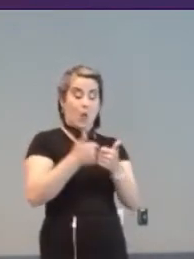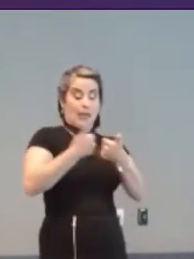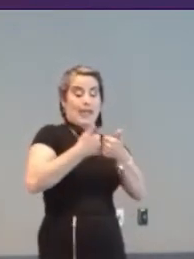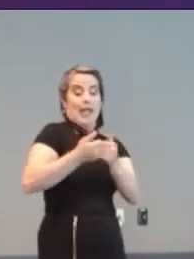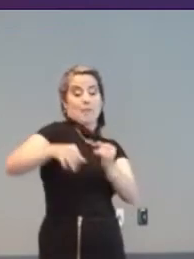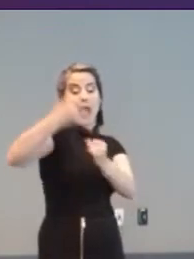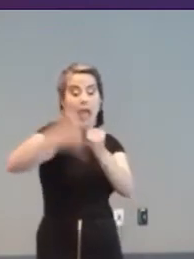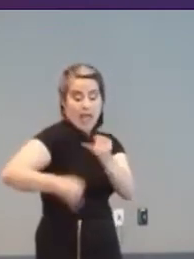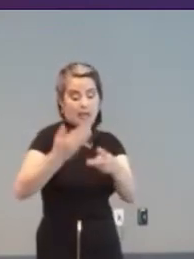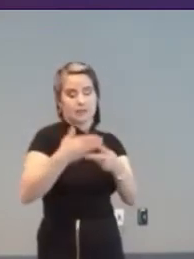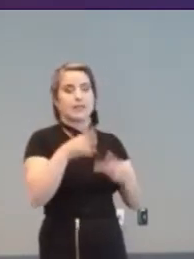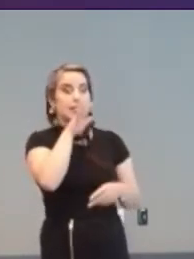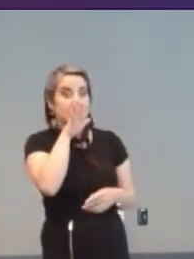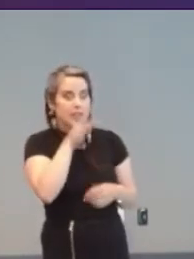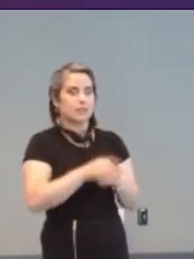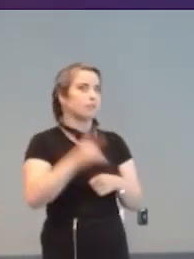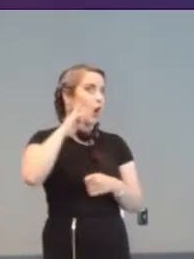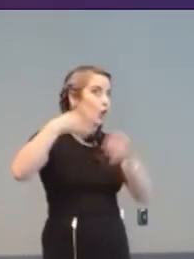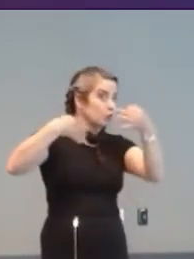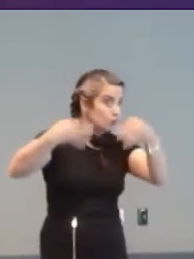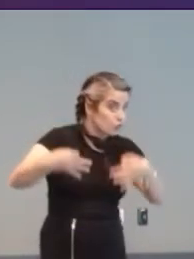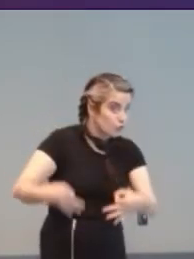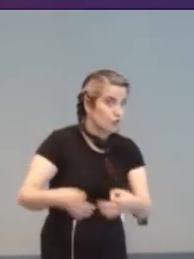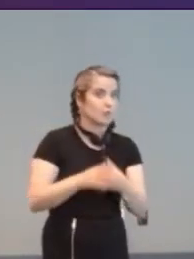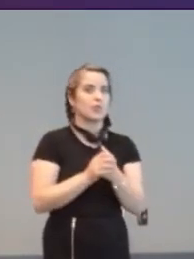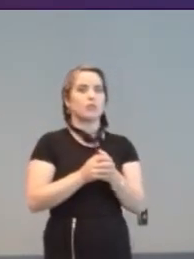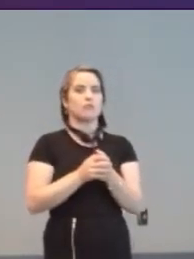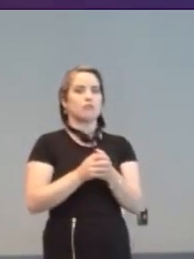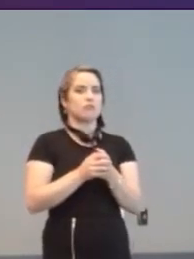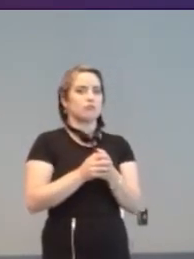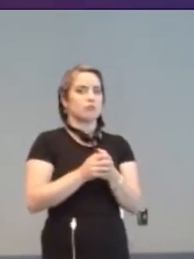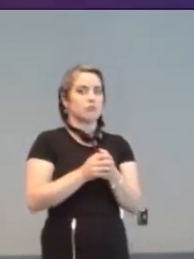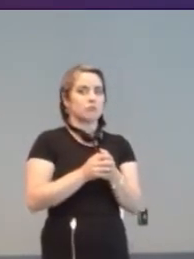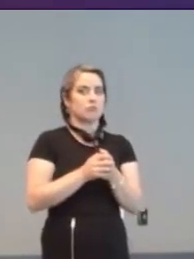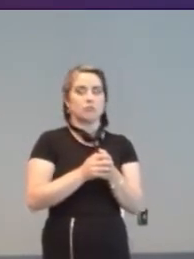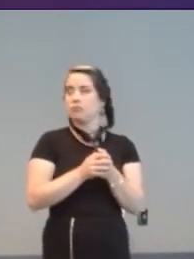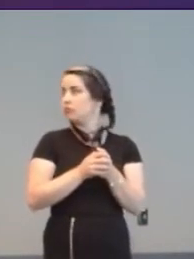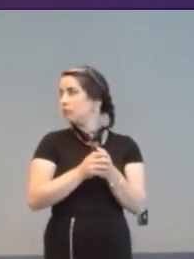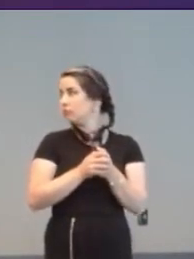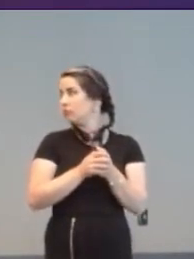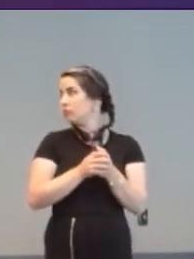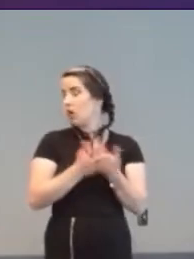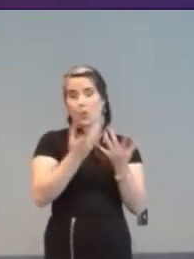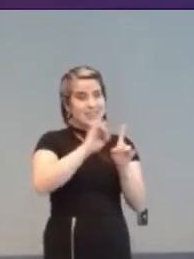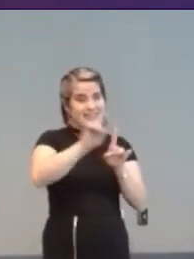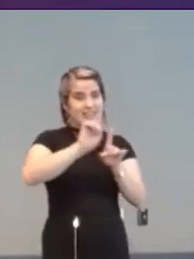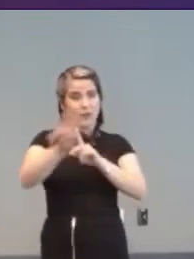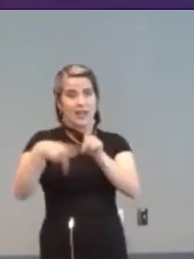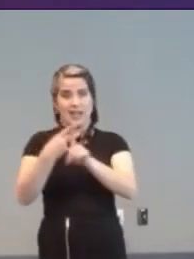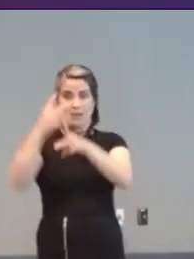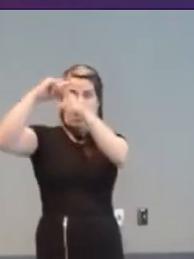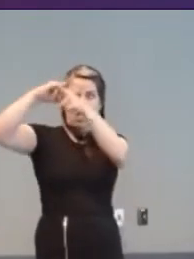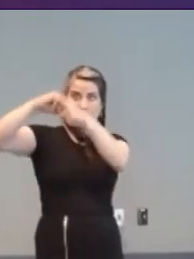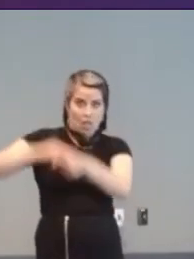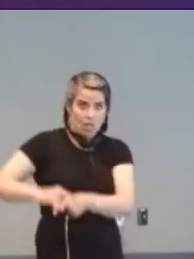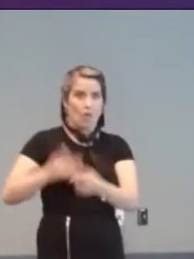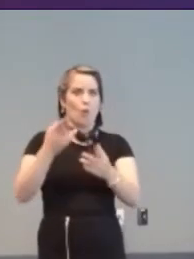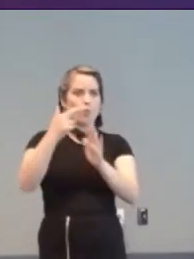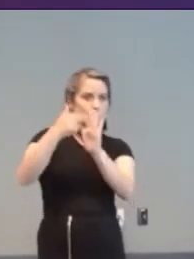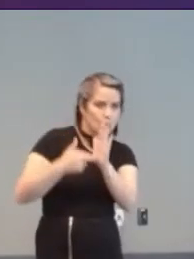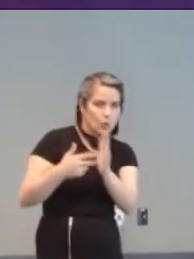audio-description and the sesquipedalian opaque nomenclature of so many terms and conditions.